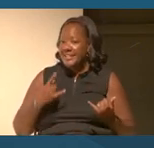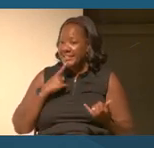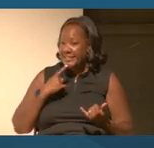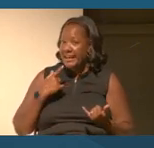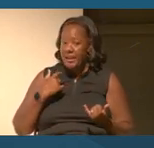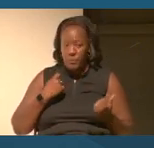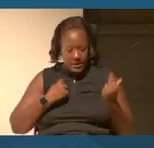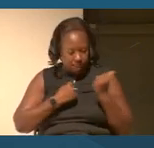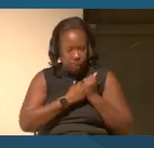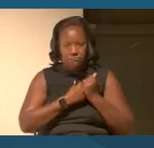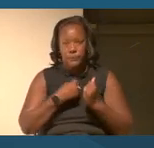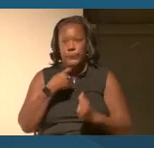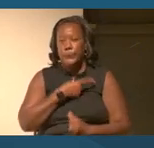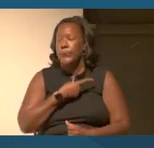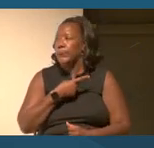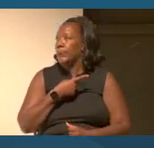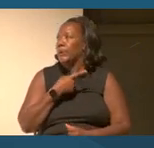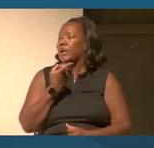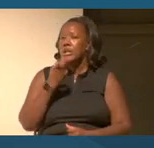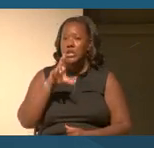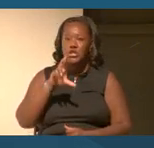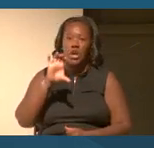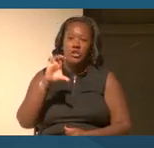to help kind of wade through those waters.